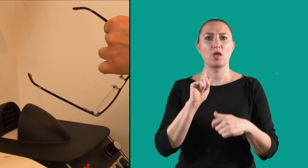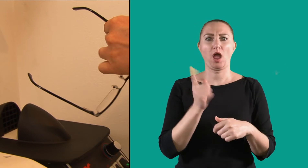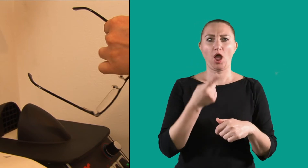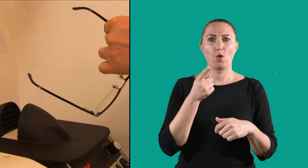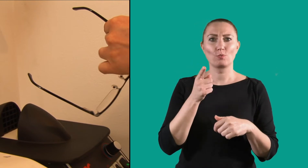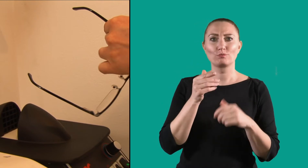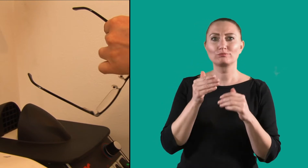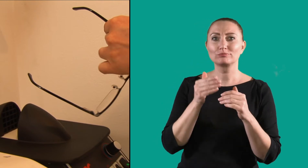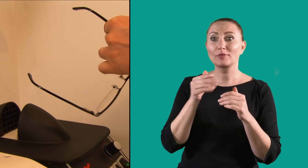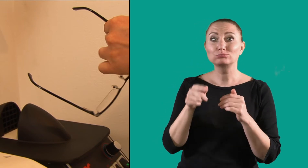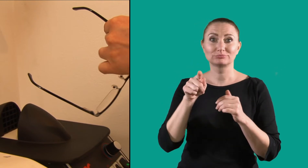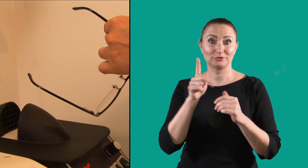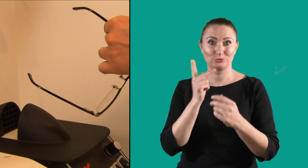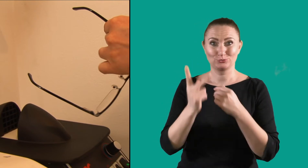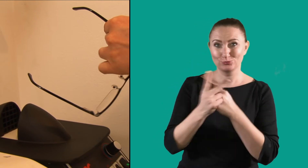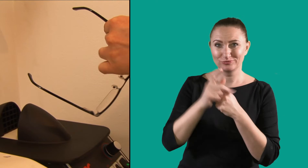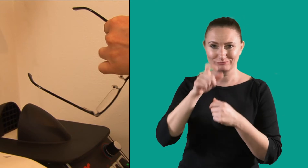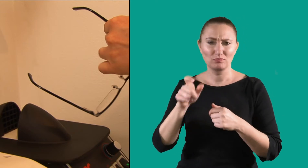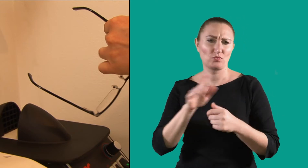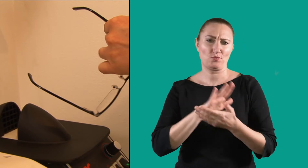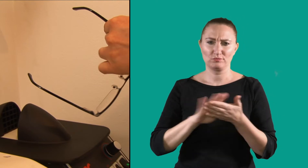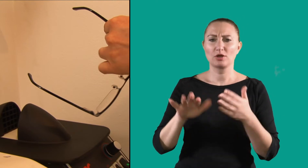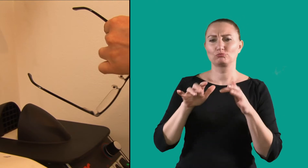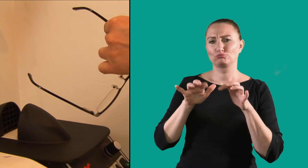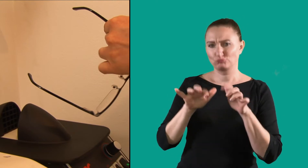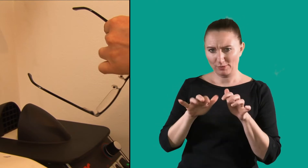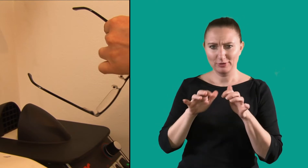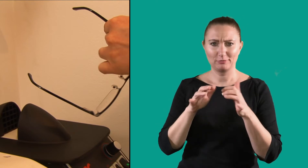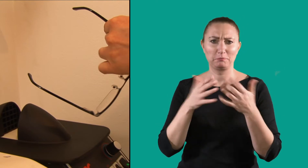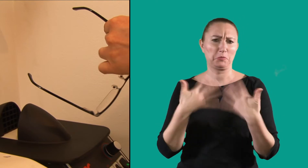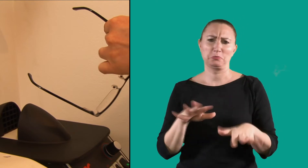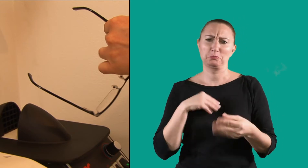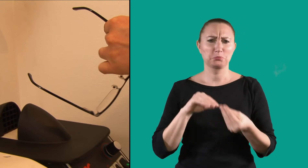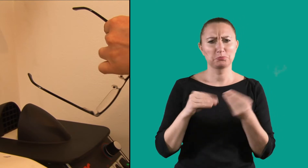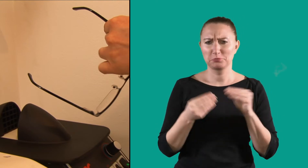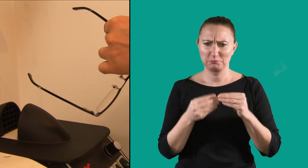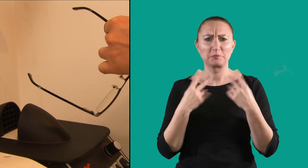With foreign suppliers, they simply write to each other. No problem with it at all.